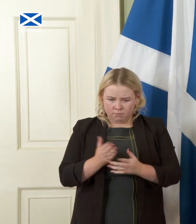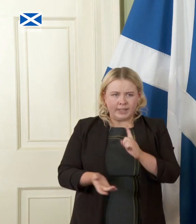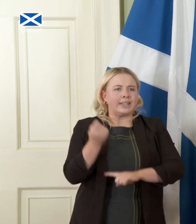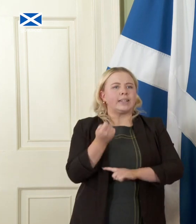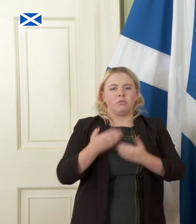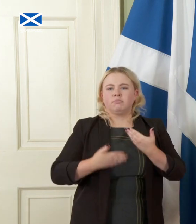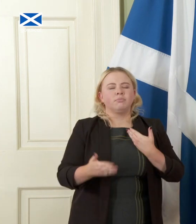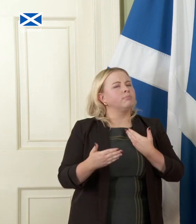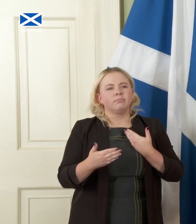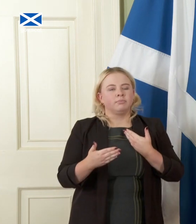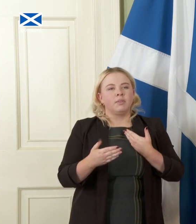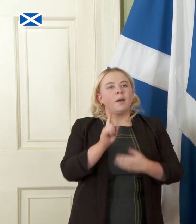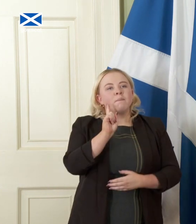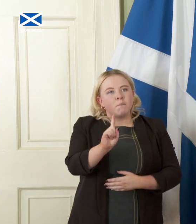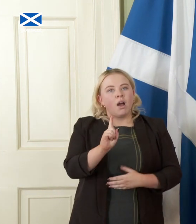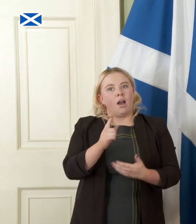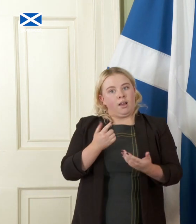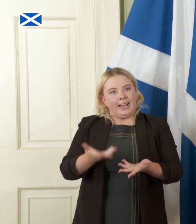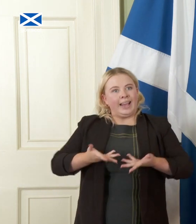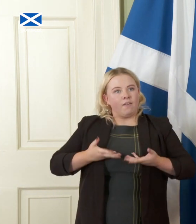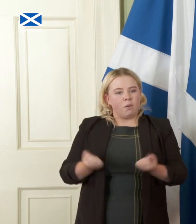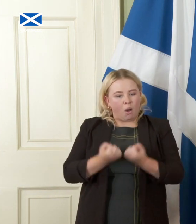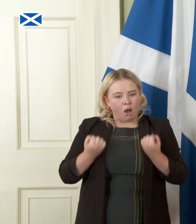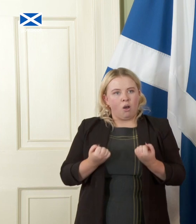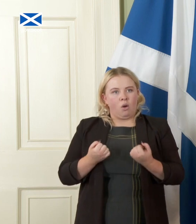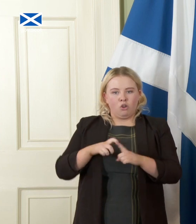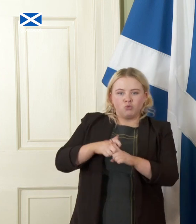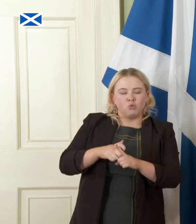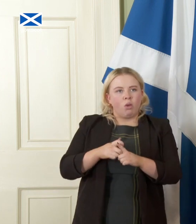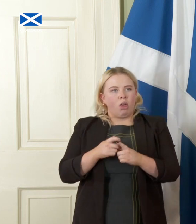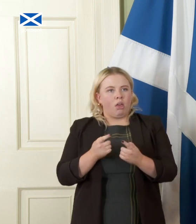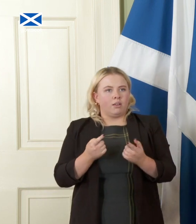powers the levers the decision-making in your own hands whether you're an individual or a nation